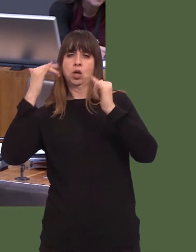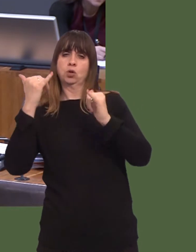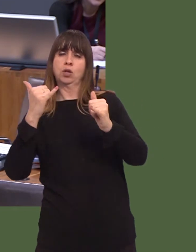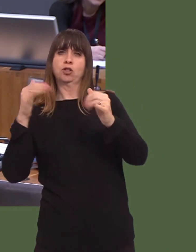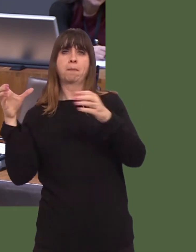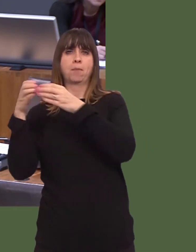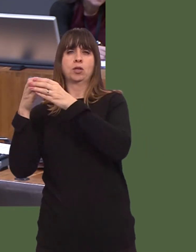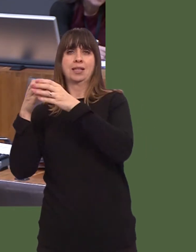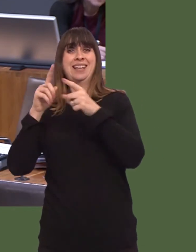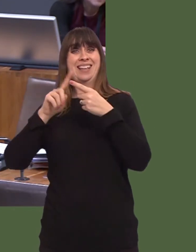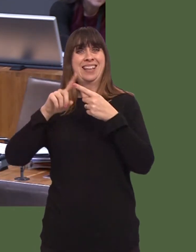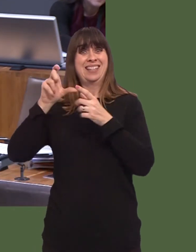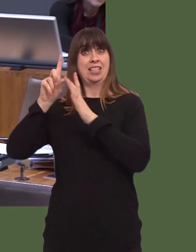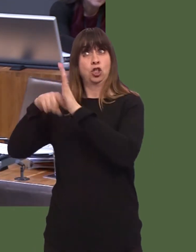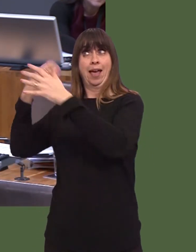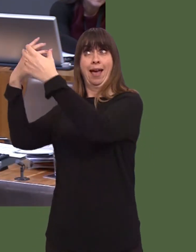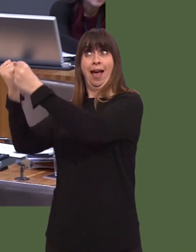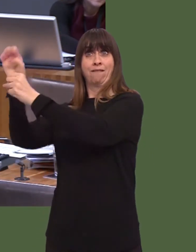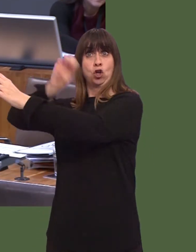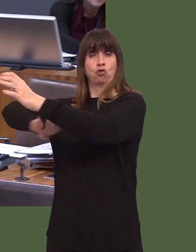The European Court of Justice performs that function in the European single market; the